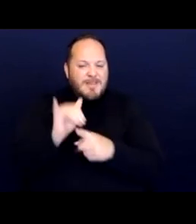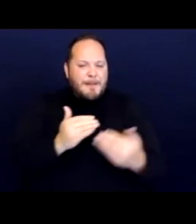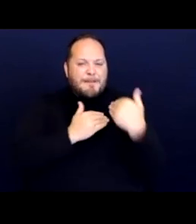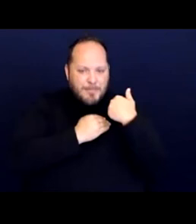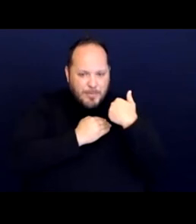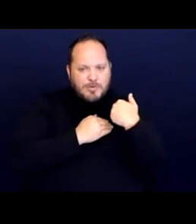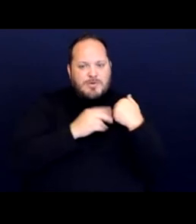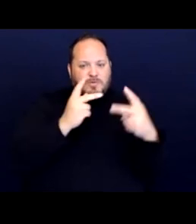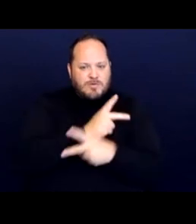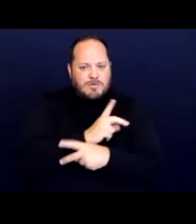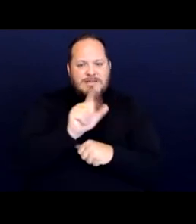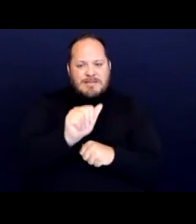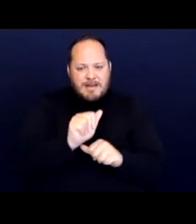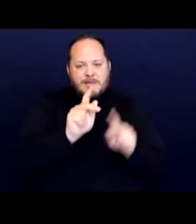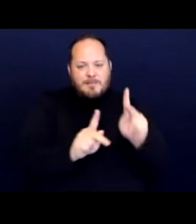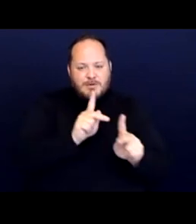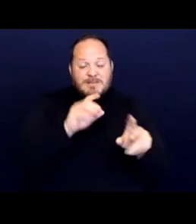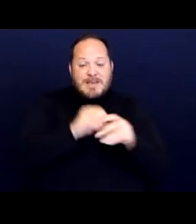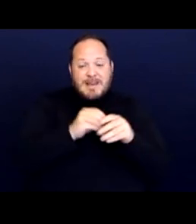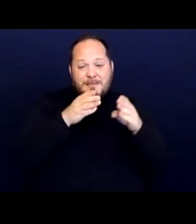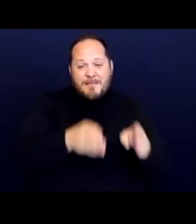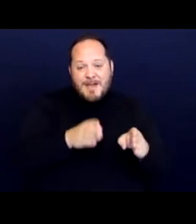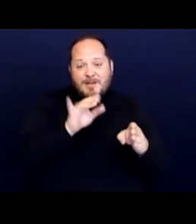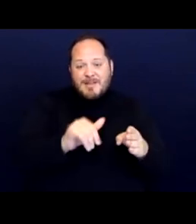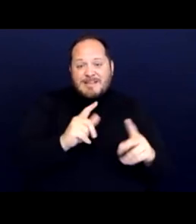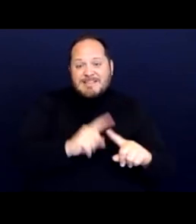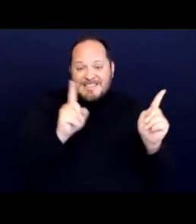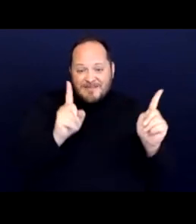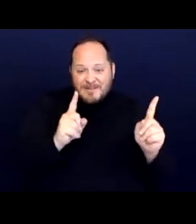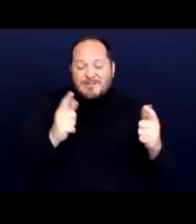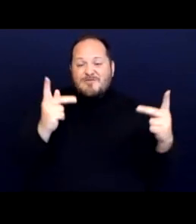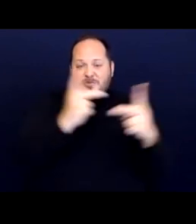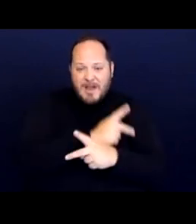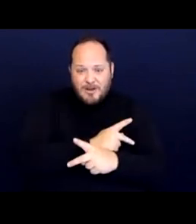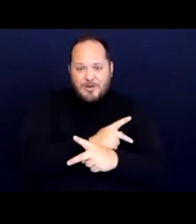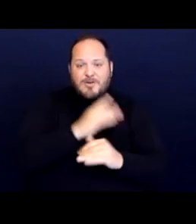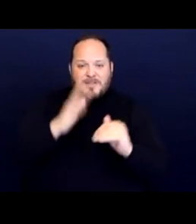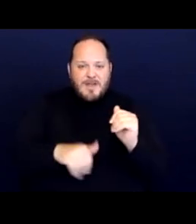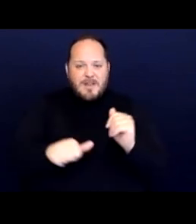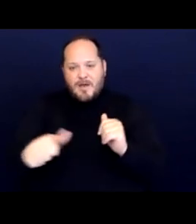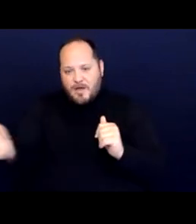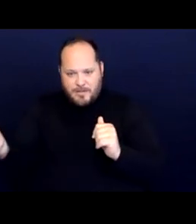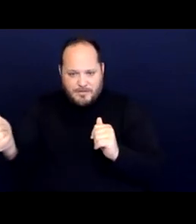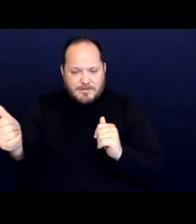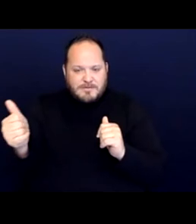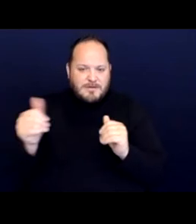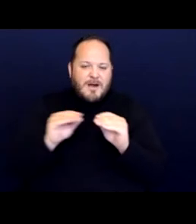in a manner different and greater than it burdens others. And that's obviously pulling from McGarry,